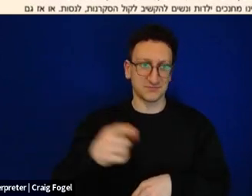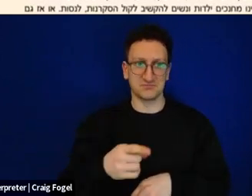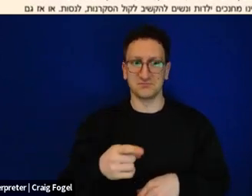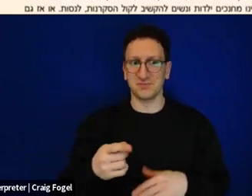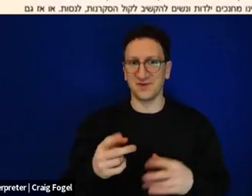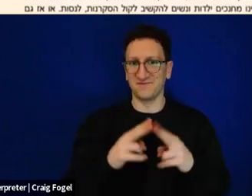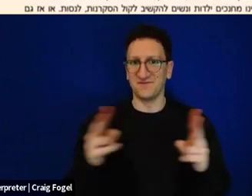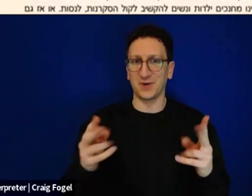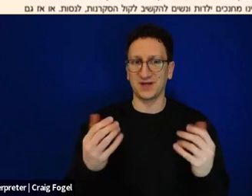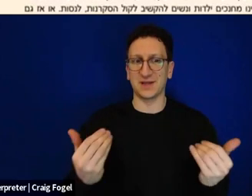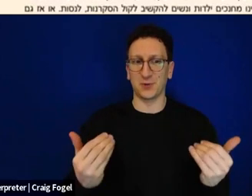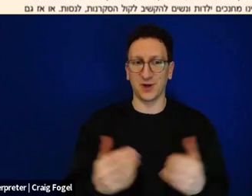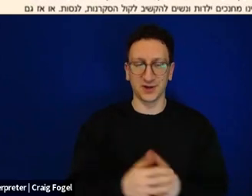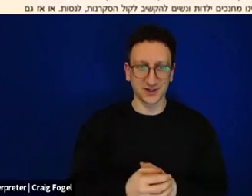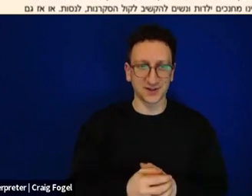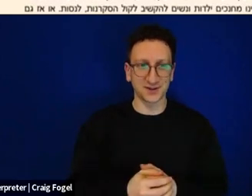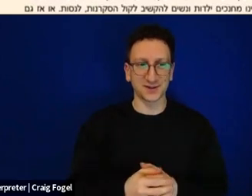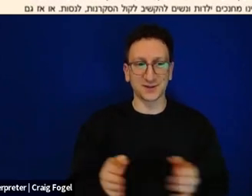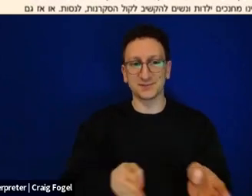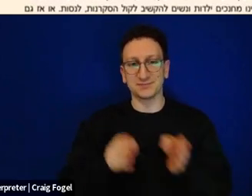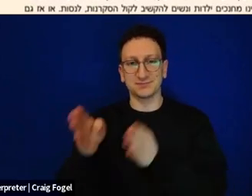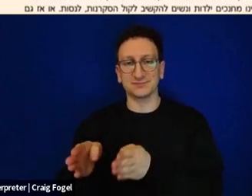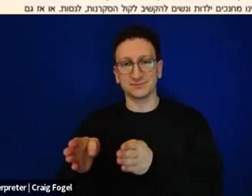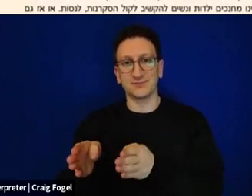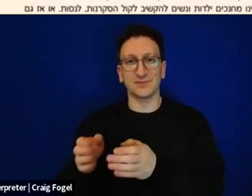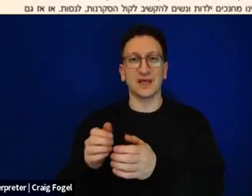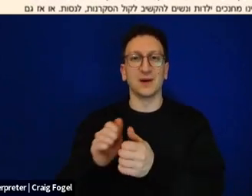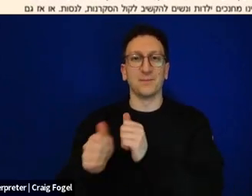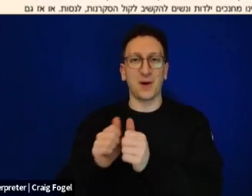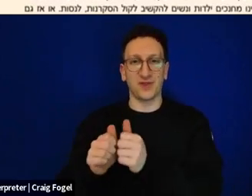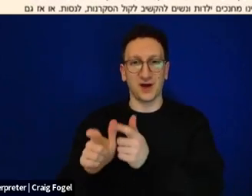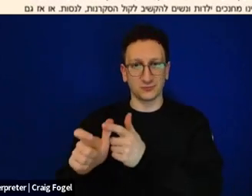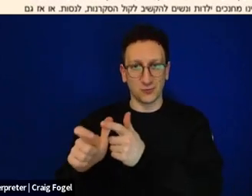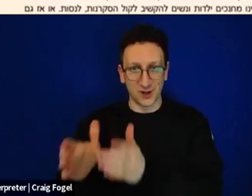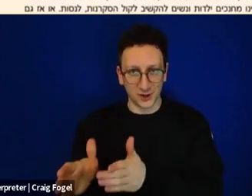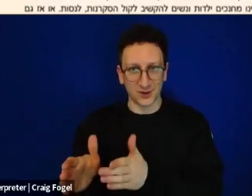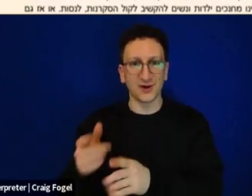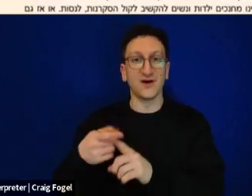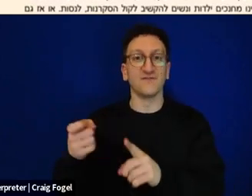This is is Luna Slepter-Chempe, who's a marathon runner, originally from Kenya.